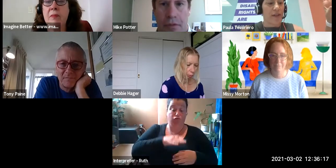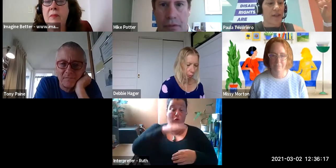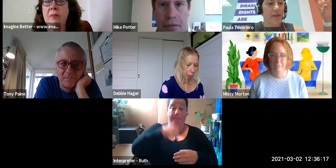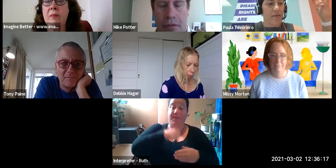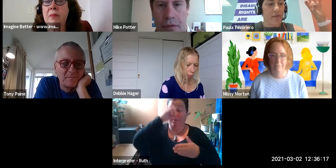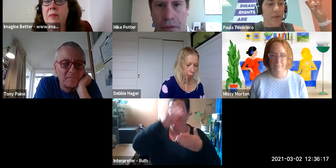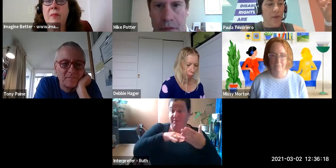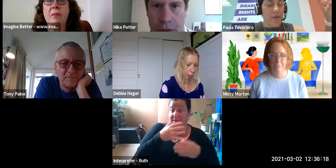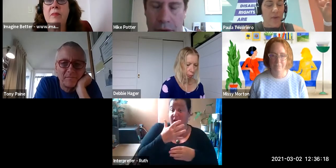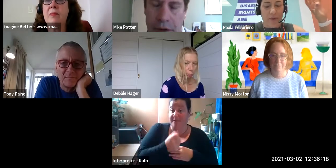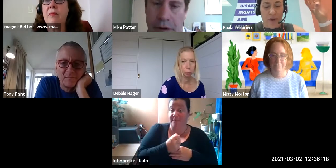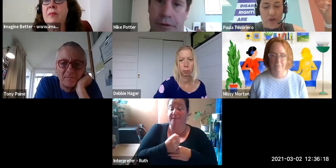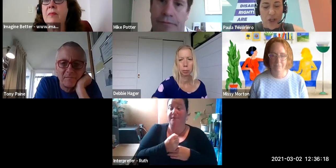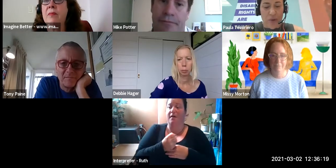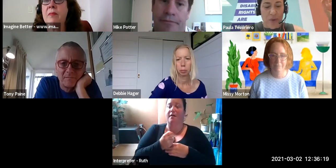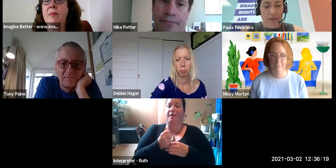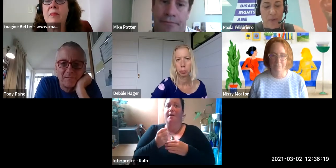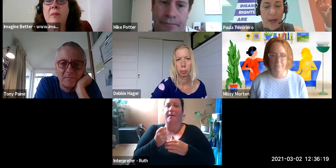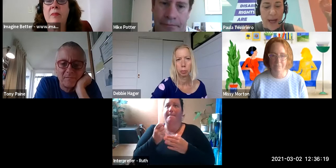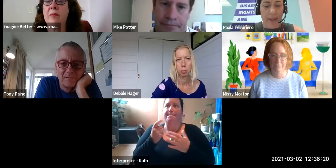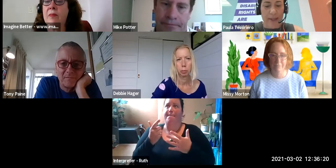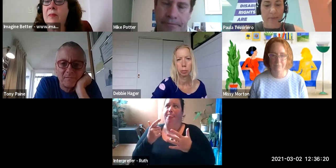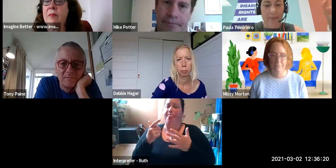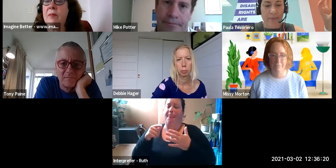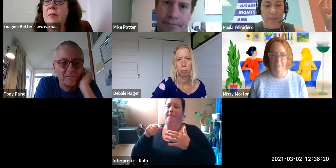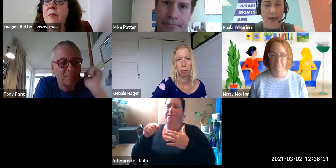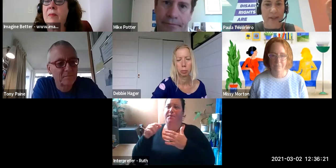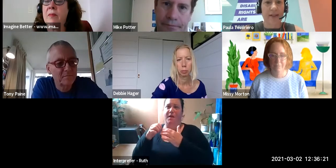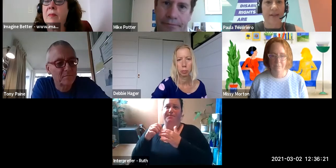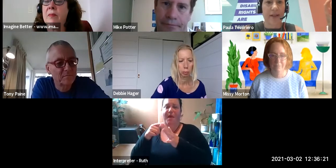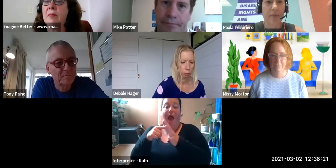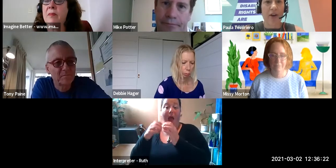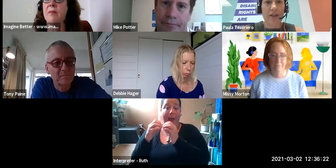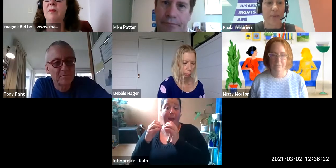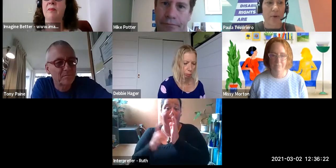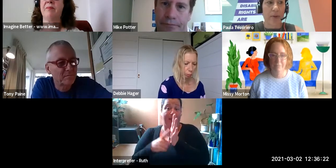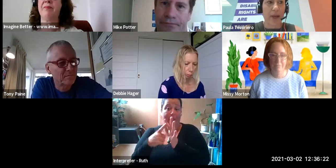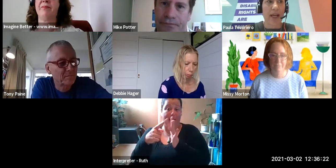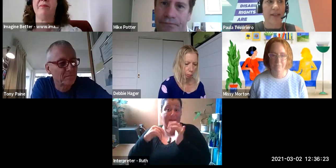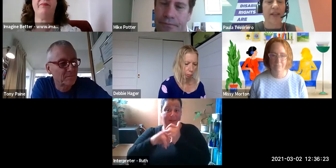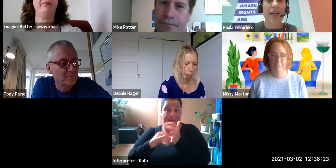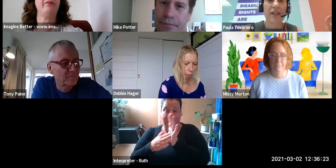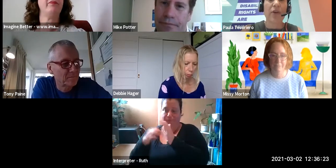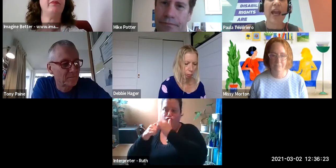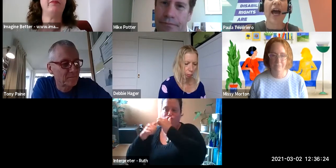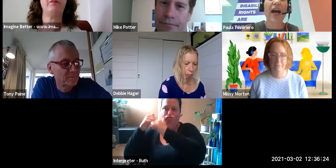this real structural level ableism that exists and these barriers that are put in place.